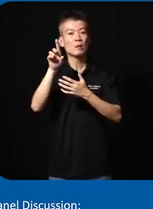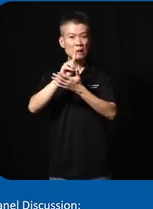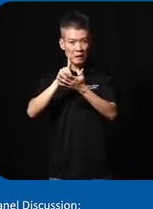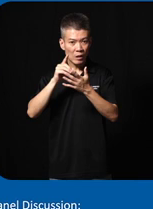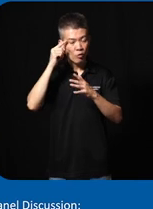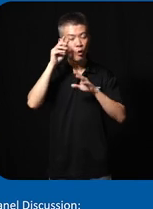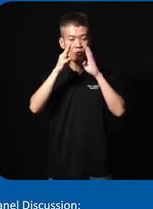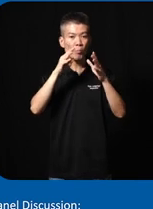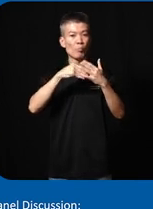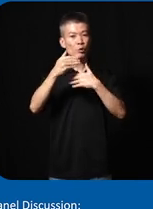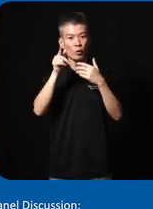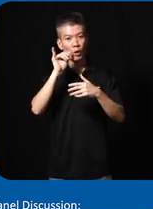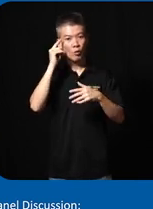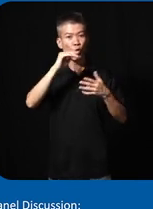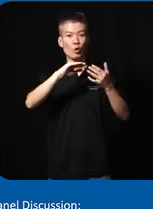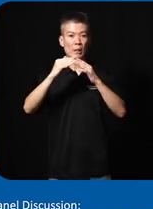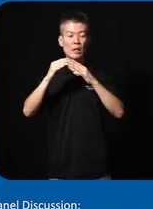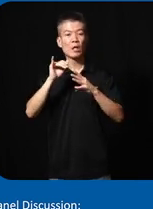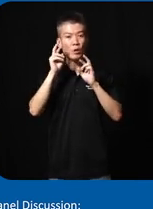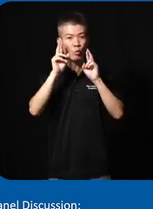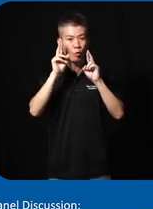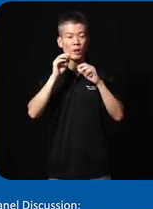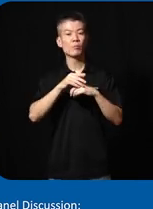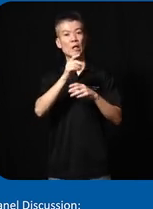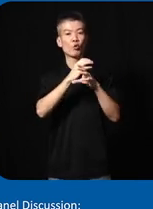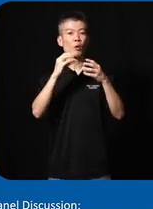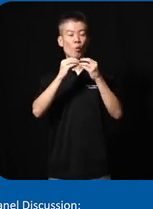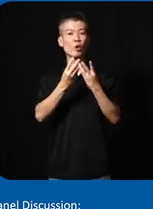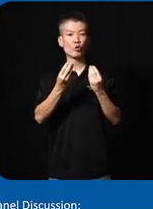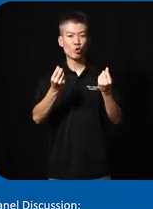Innovation process is like for the community and hopefully create more solutions thank